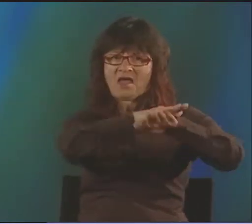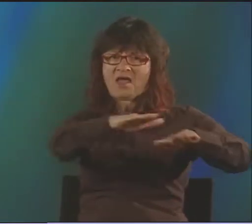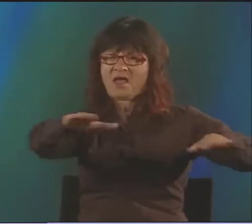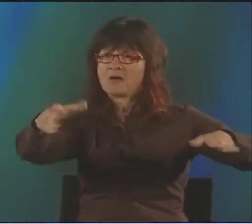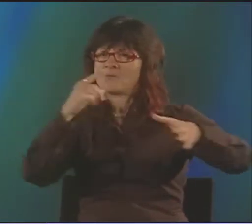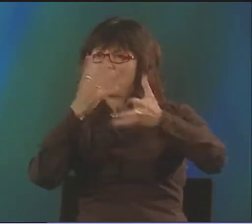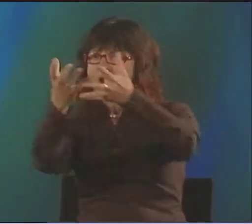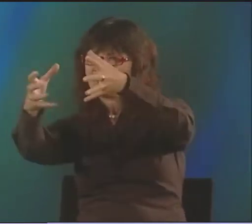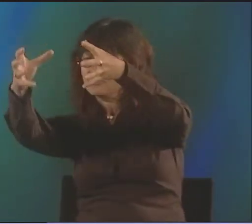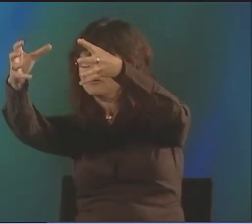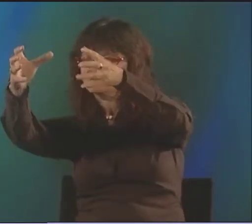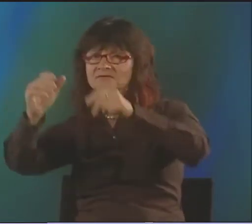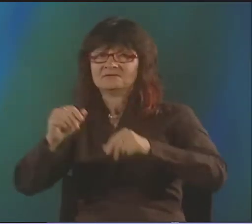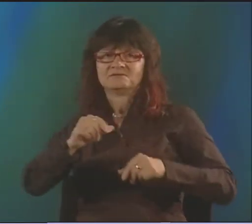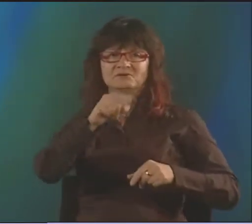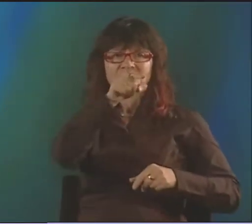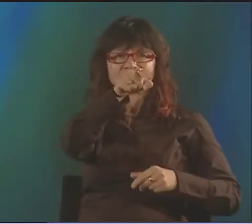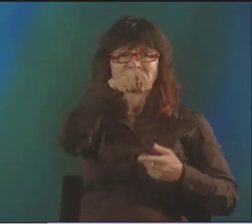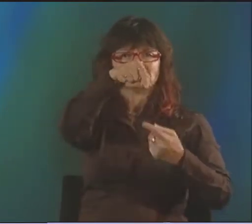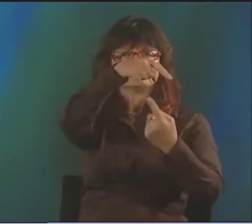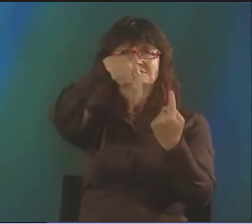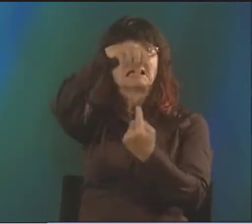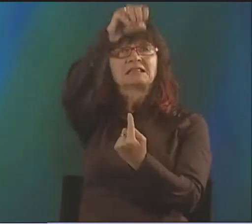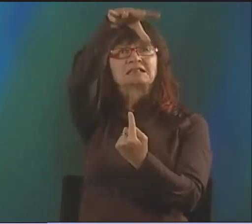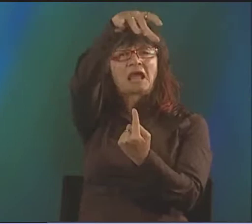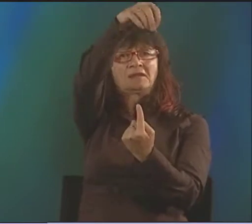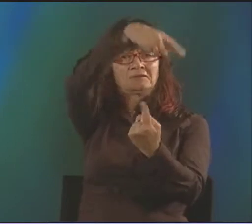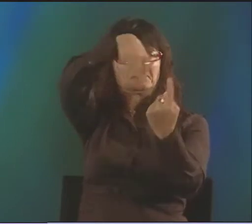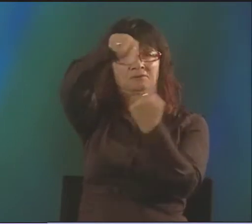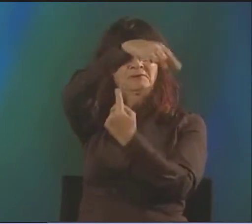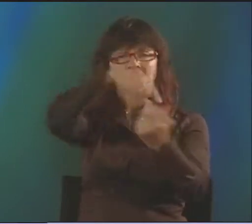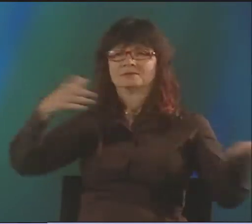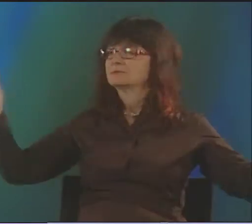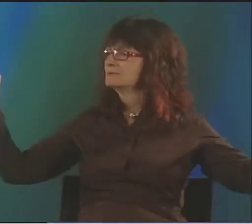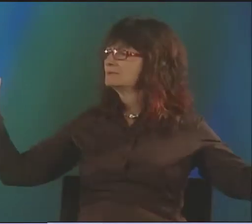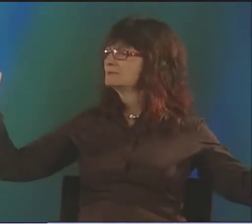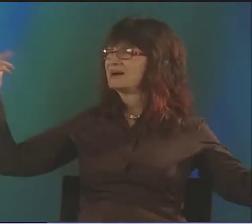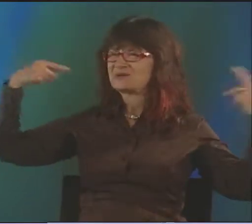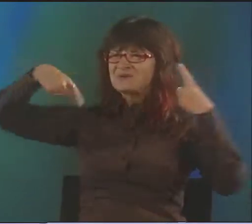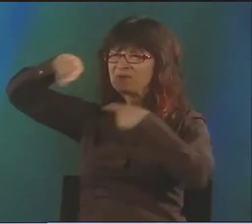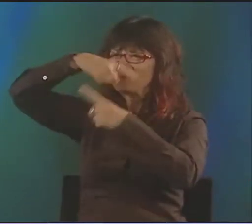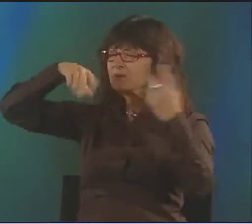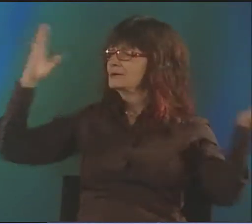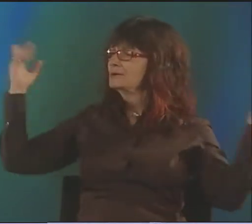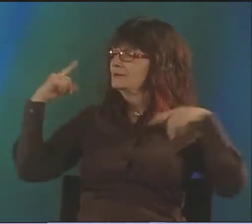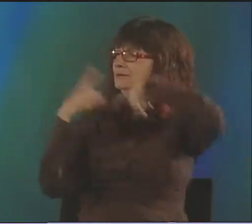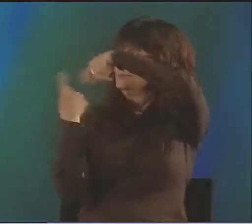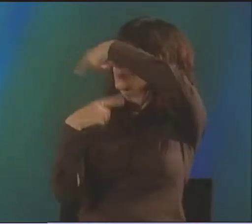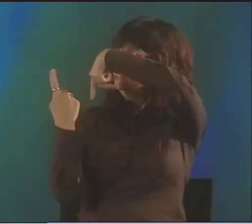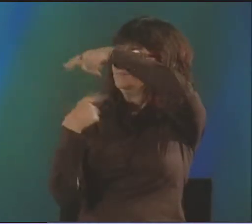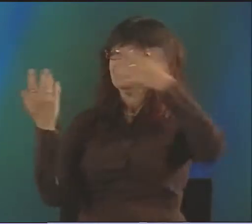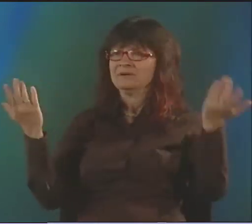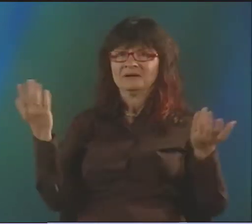AND THERE WAS THIS ONE PERFORMANCE WHERE THERE WAS A VAT OF WATER ON STAGE AND SHE WAS JUST TWIRLING AROUND IN A STAGE LIGHT OFF TO THE SIDE.